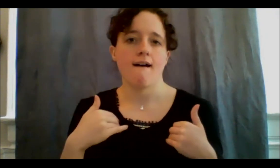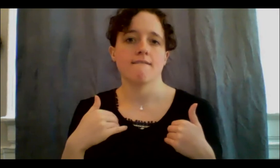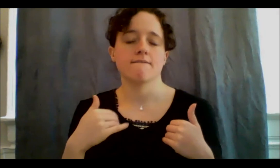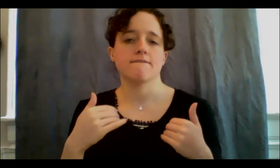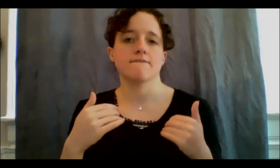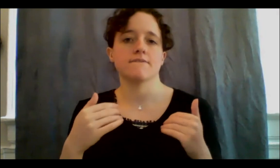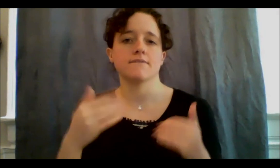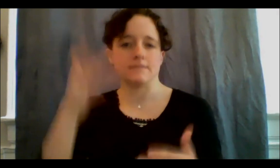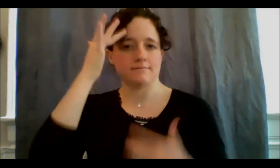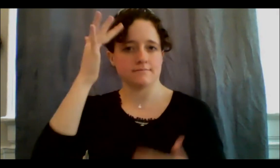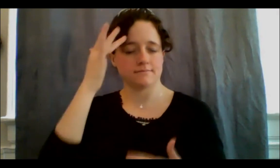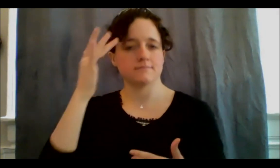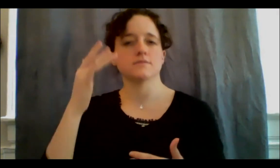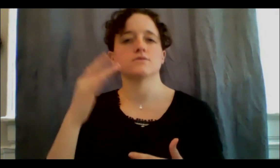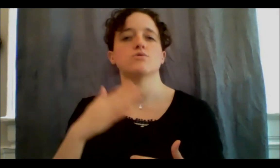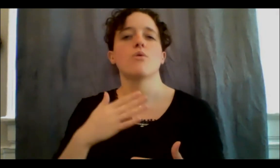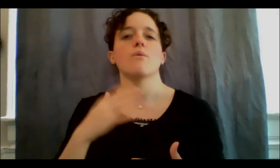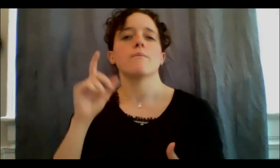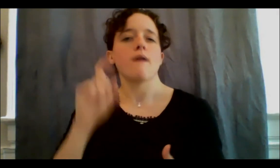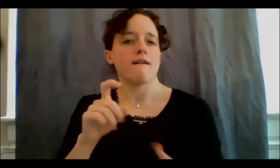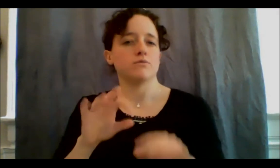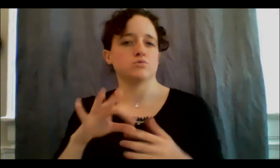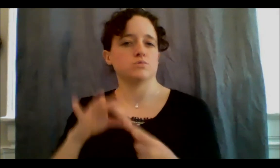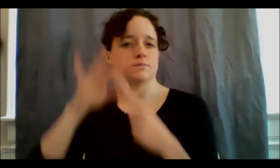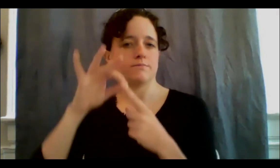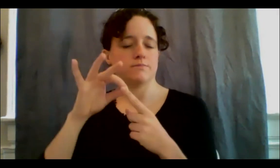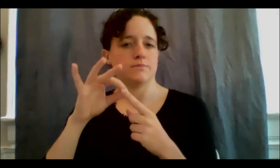stretches I need to do, and I go to physio, not all of us can get to physio,